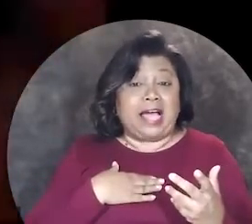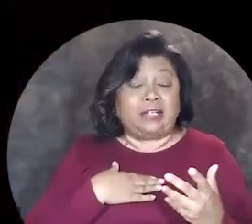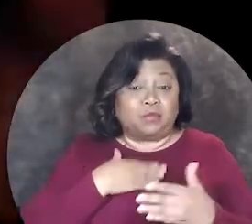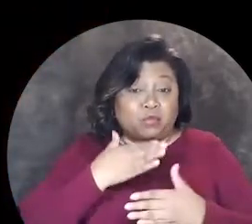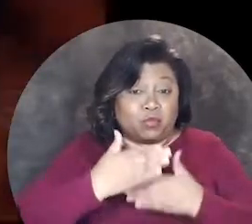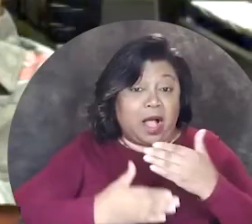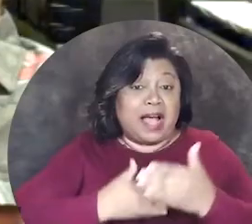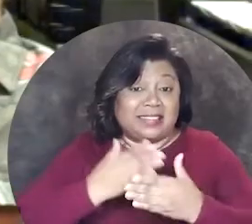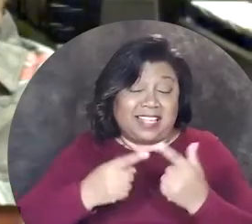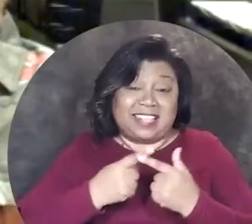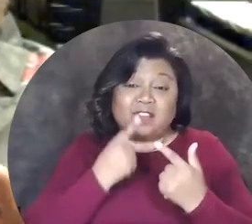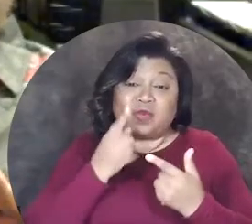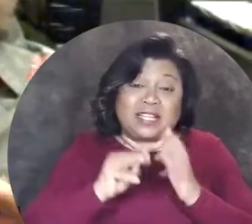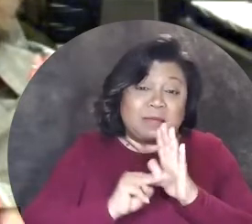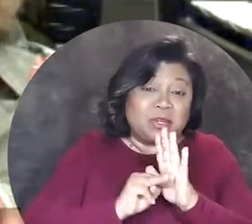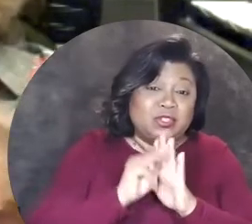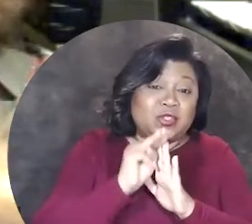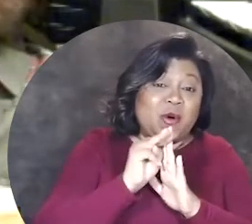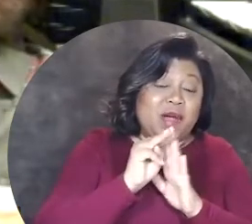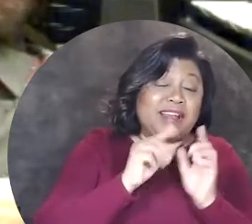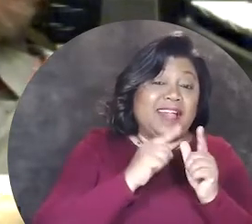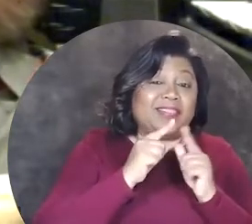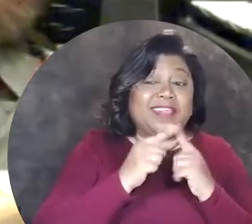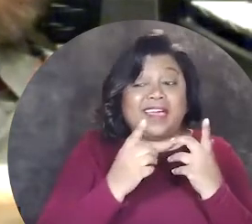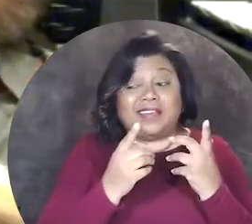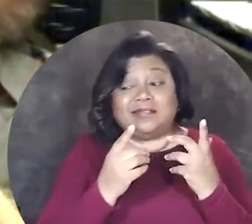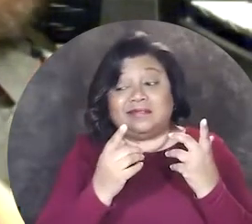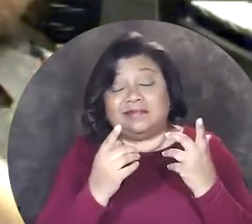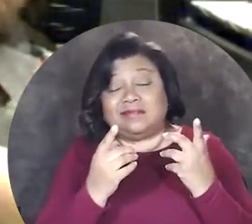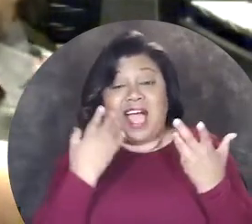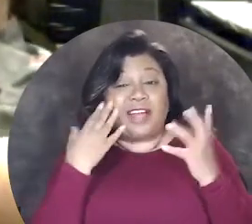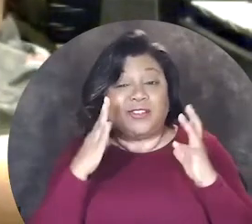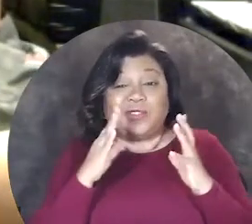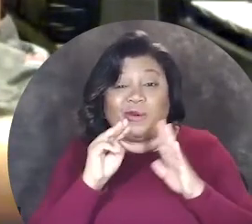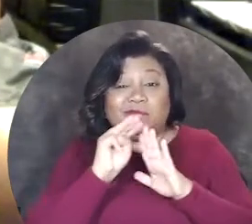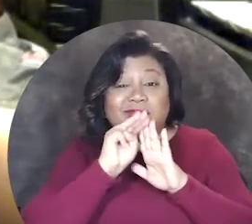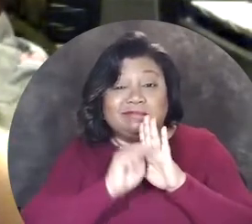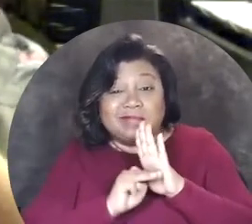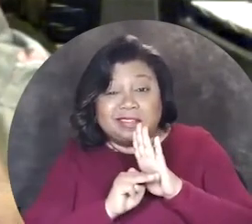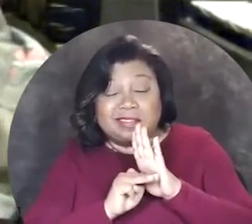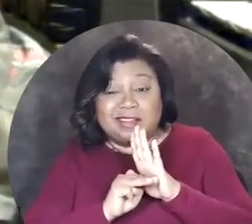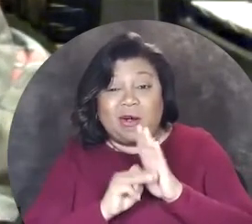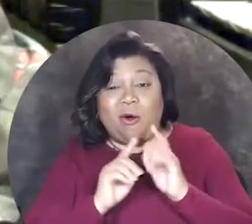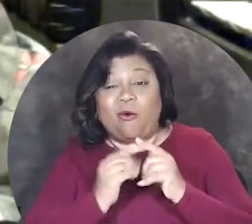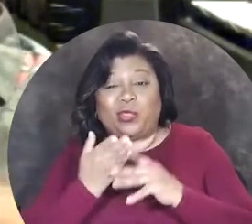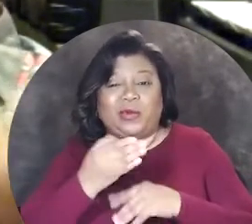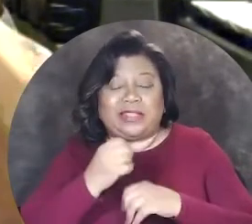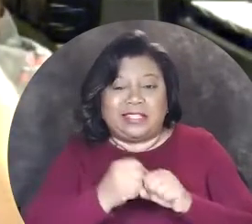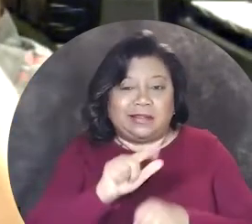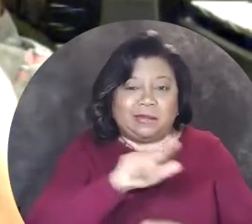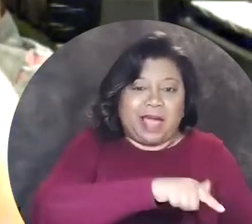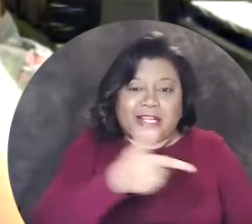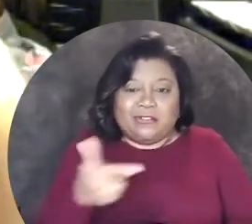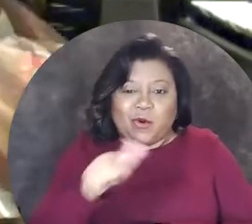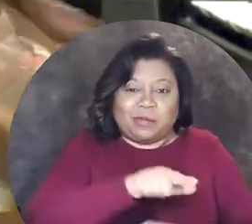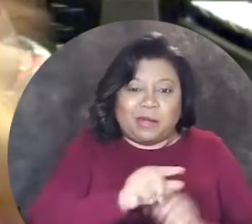my process has matured and then, I don't know, unmatured, dematured, over the years, it's gone back and